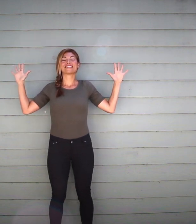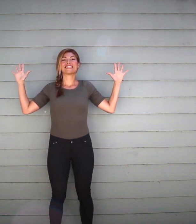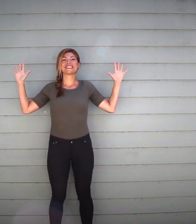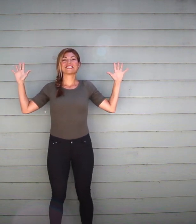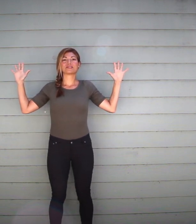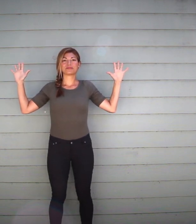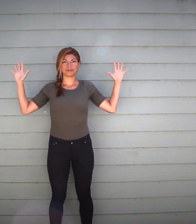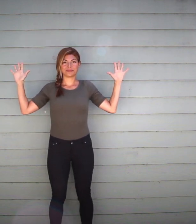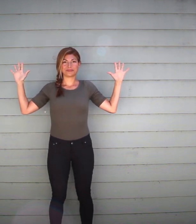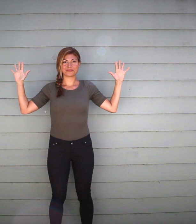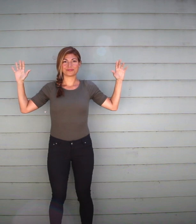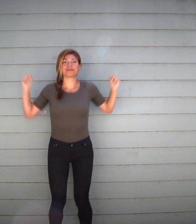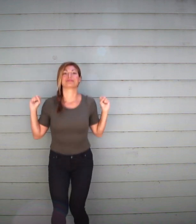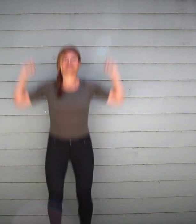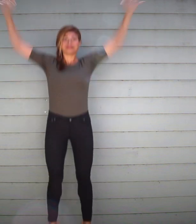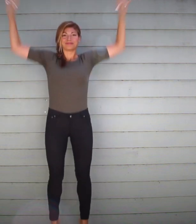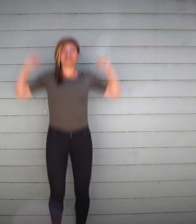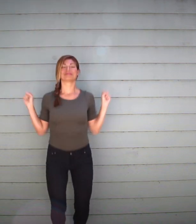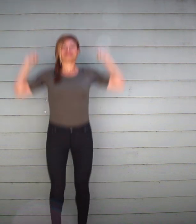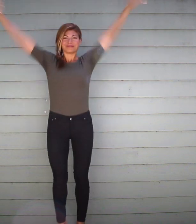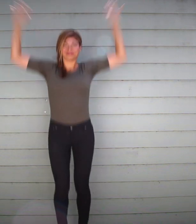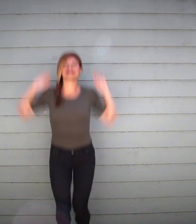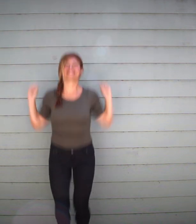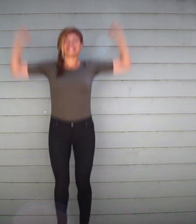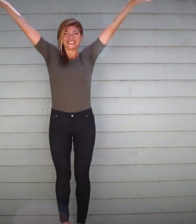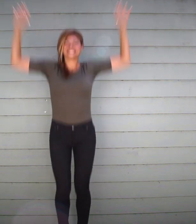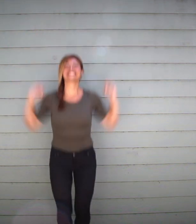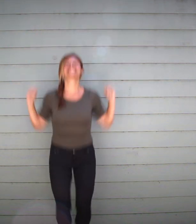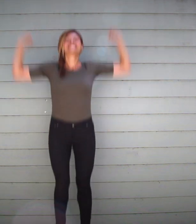Try it with me. One, two, three, four, five